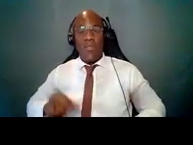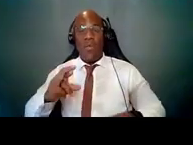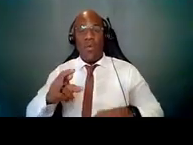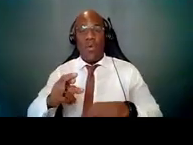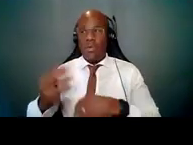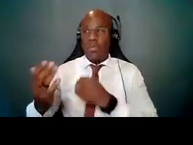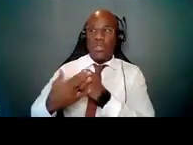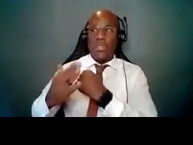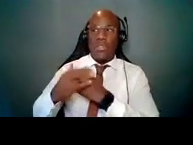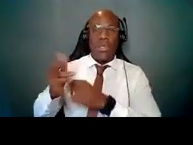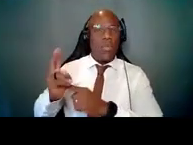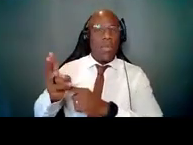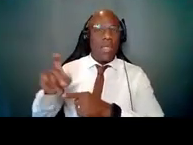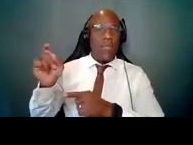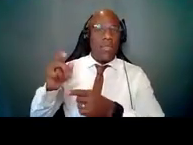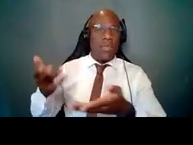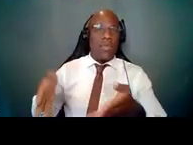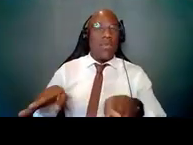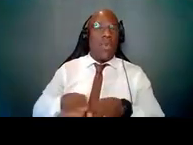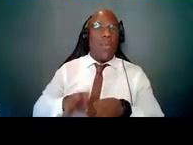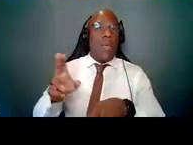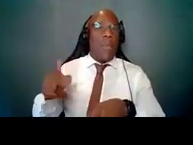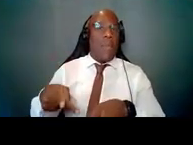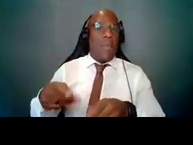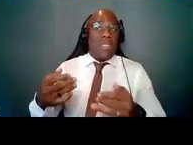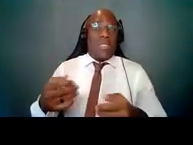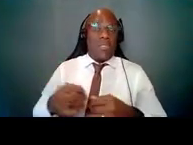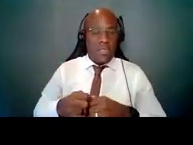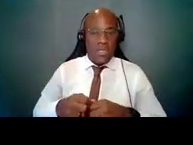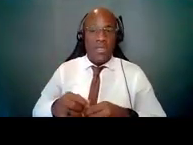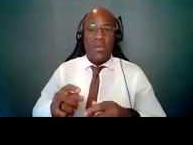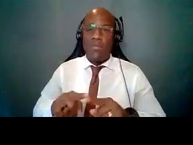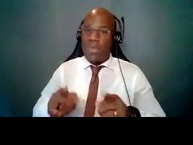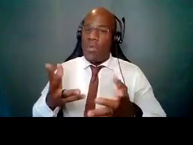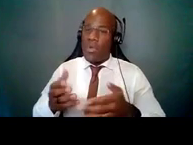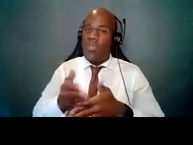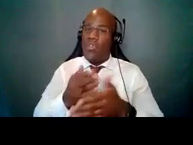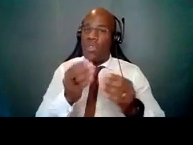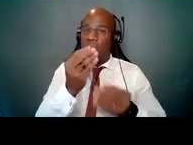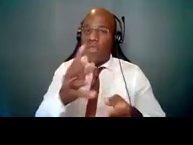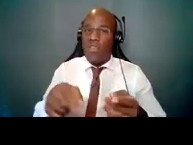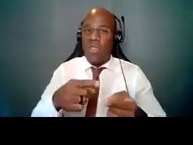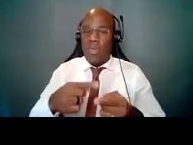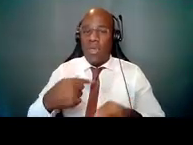so I've got to wrap it up here -- but I want to share this information with you about the NIH LRPs.